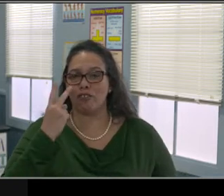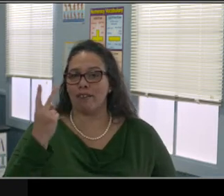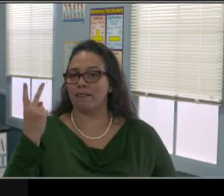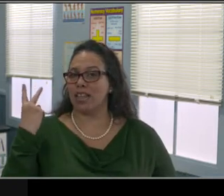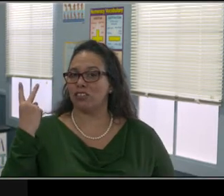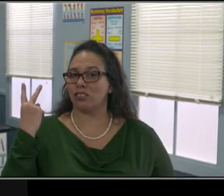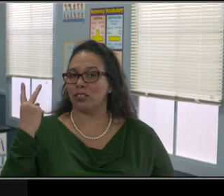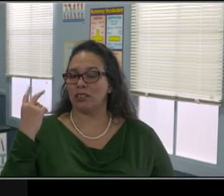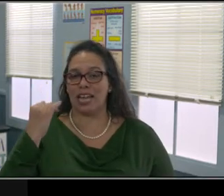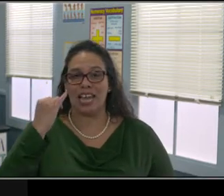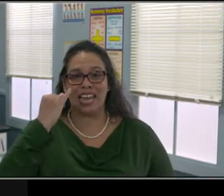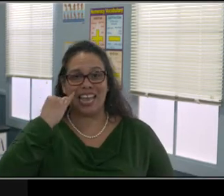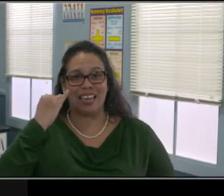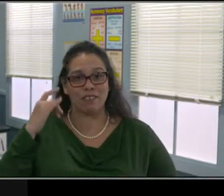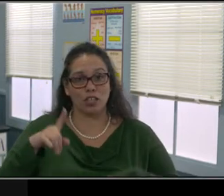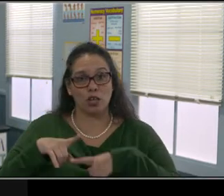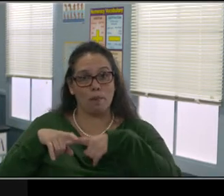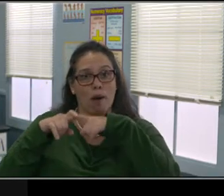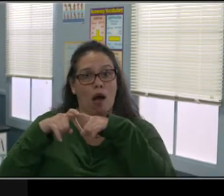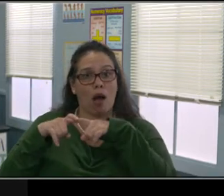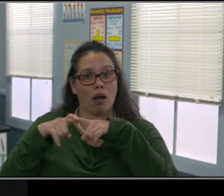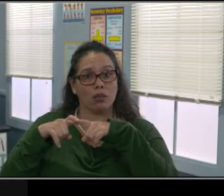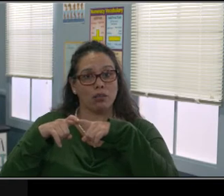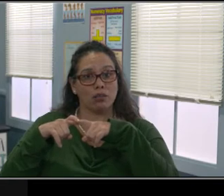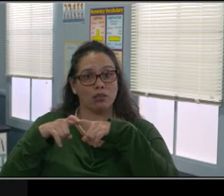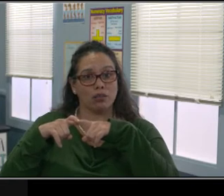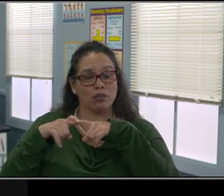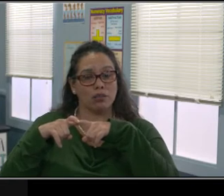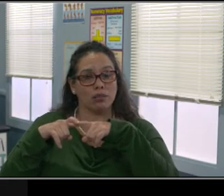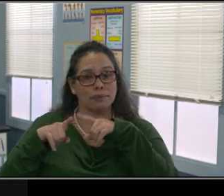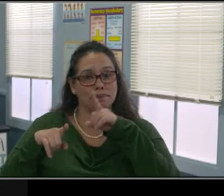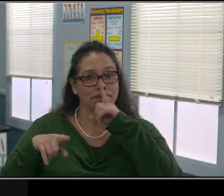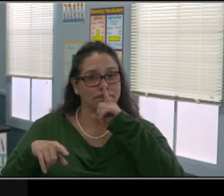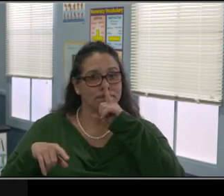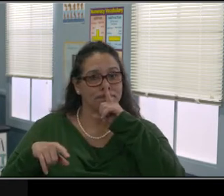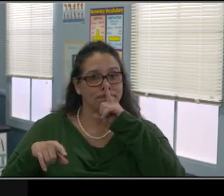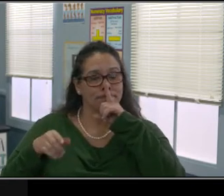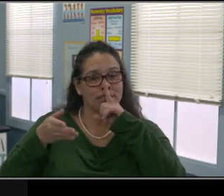Once it's out, it's out, okay? And it's going to take a long time